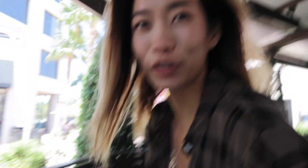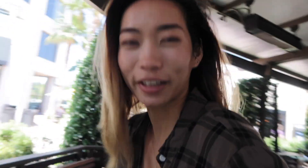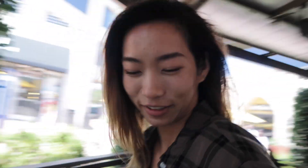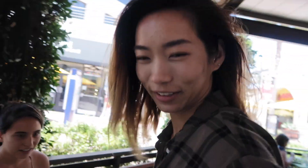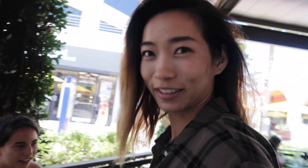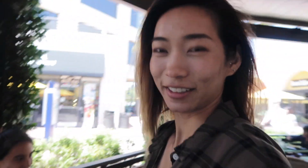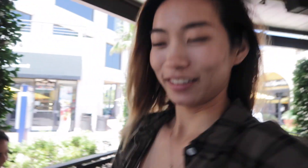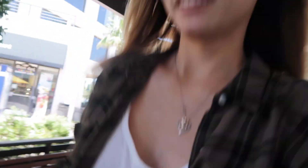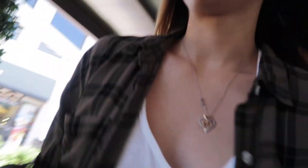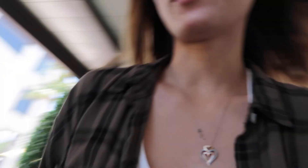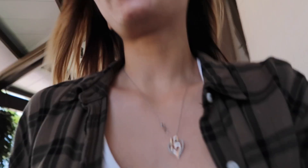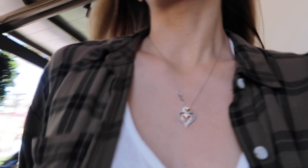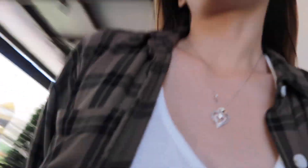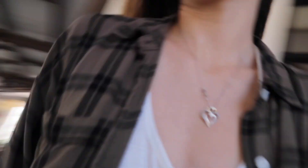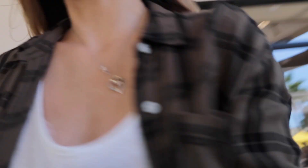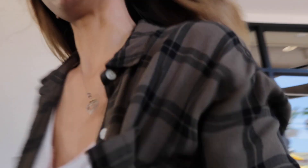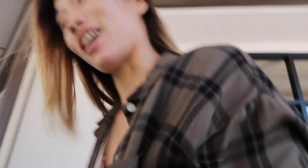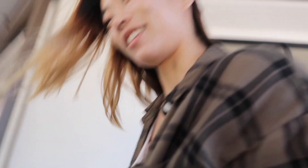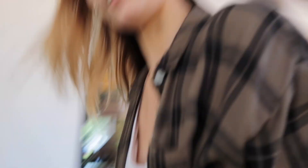E: Let me go over there so we both can be in the shot